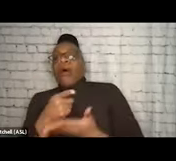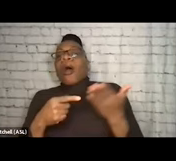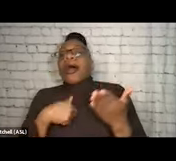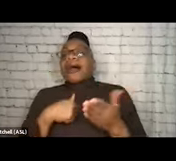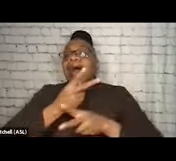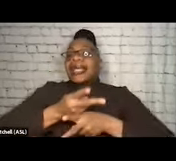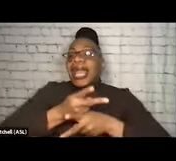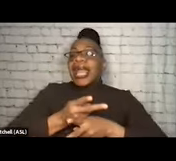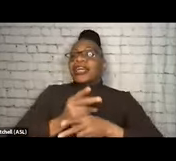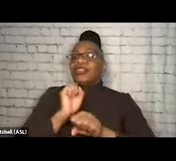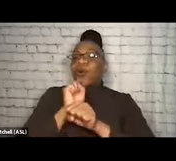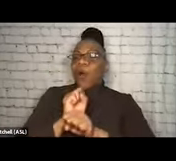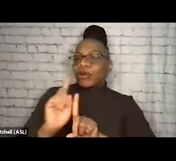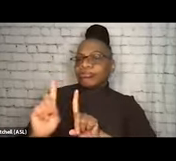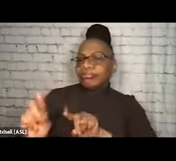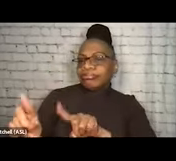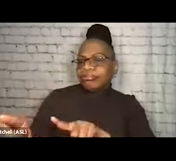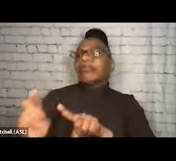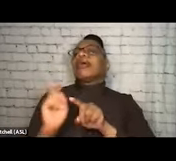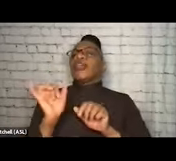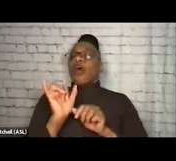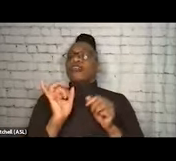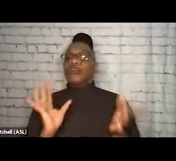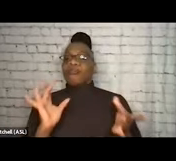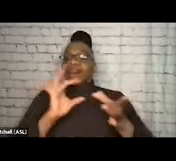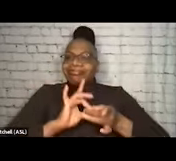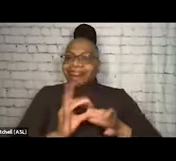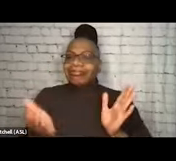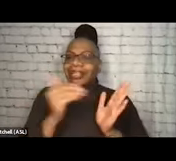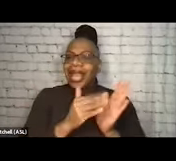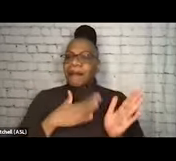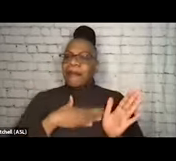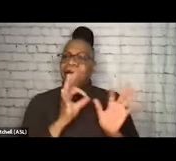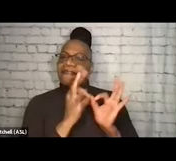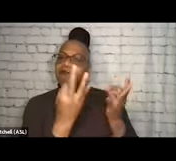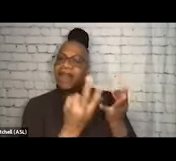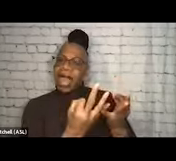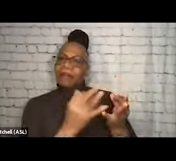and what I cared about was reconnecting with my family, and what I cared about was getting housing and some stability.